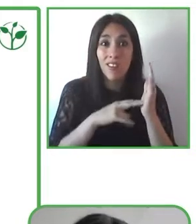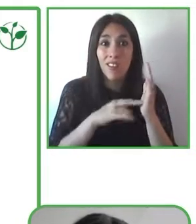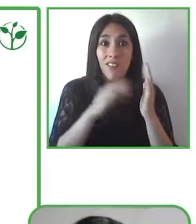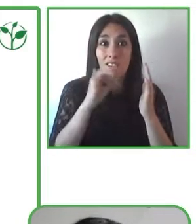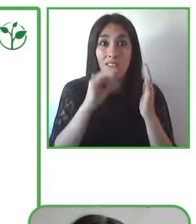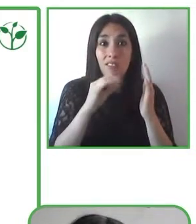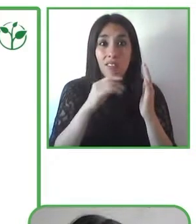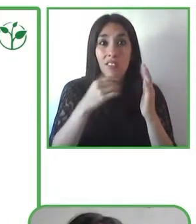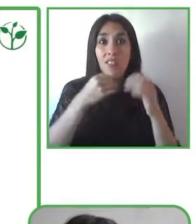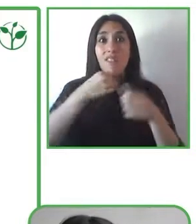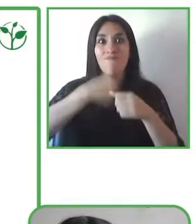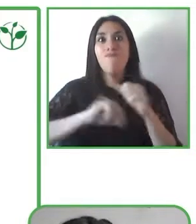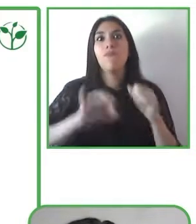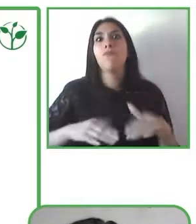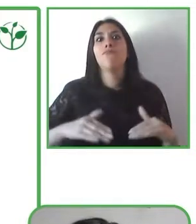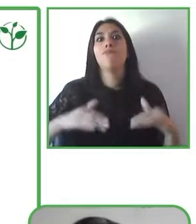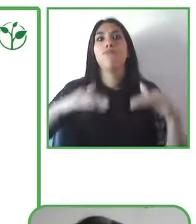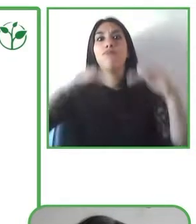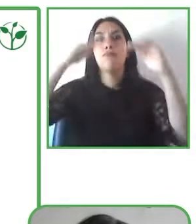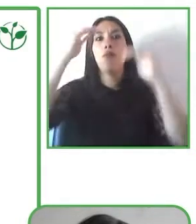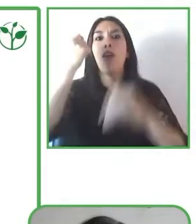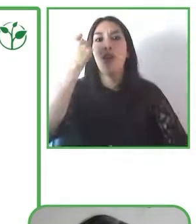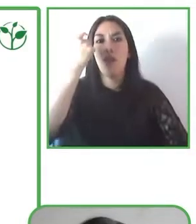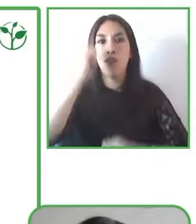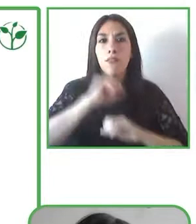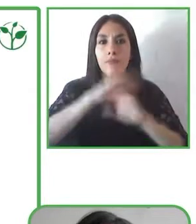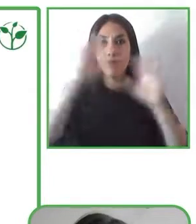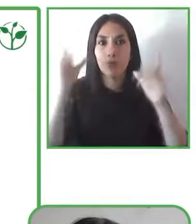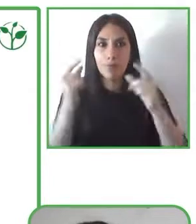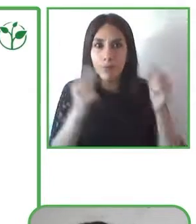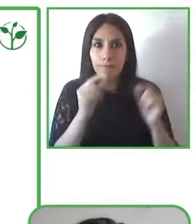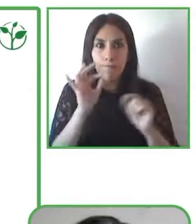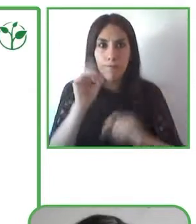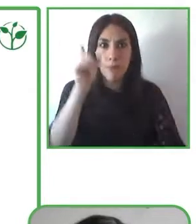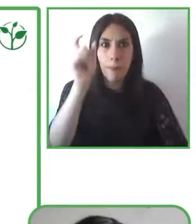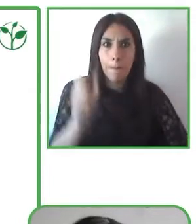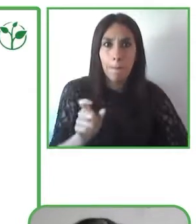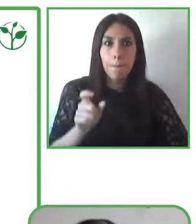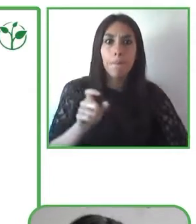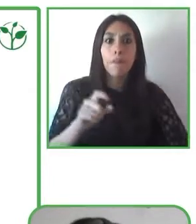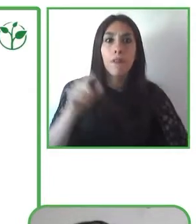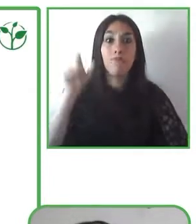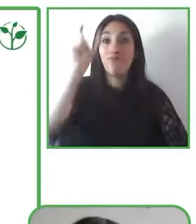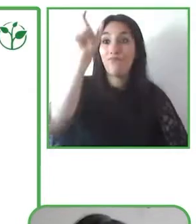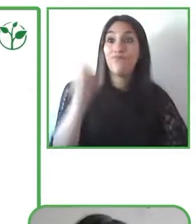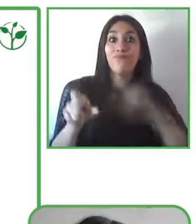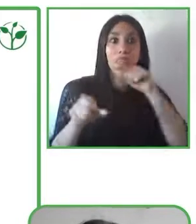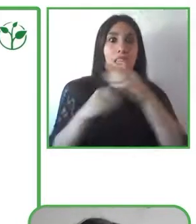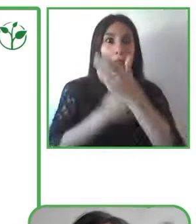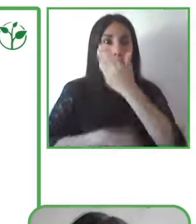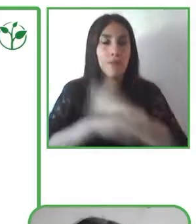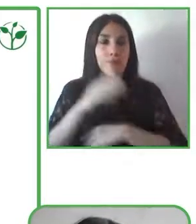that people with disabilities were not given the right to learn to read there was like a